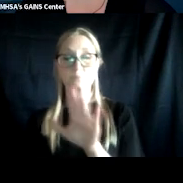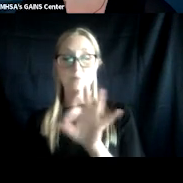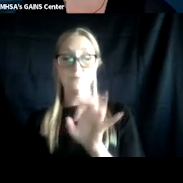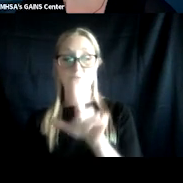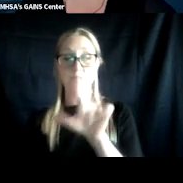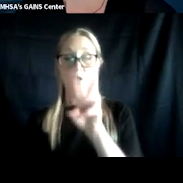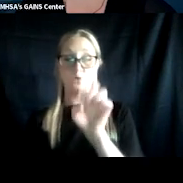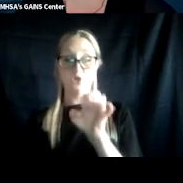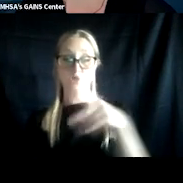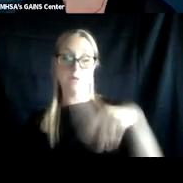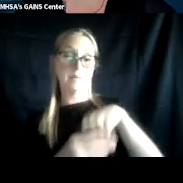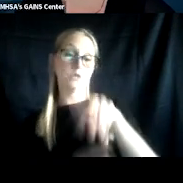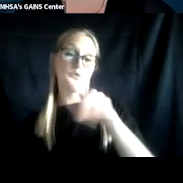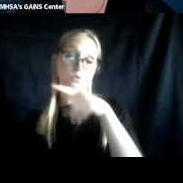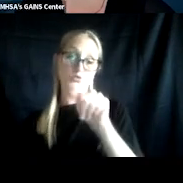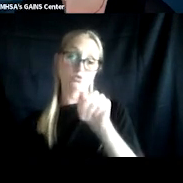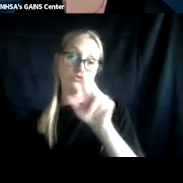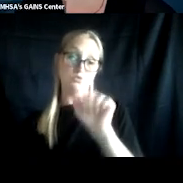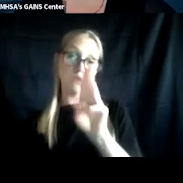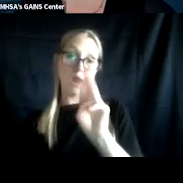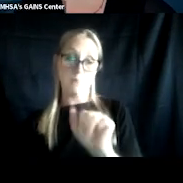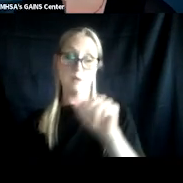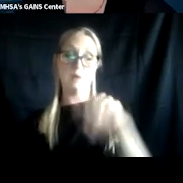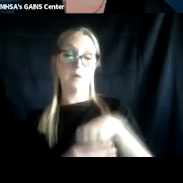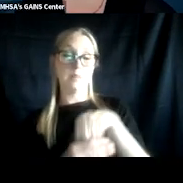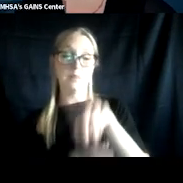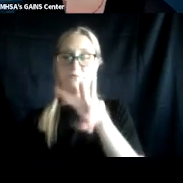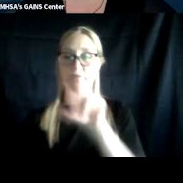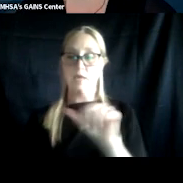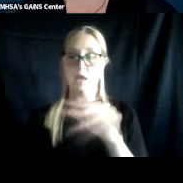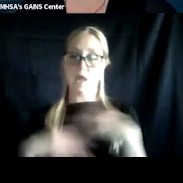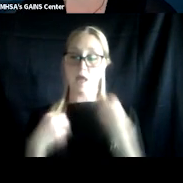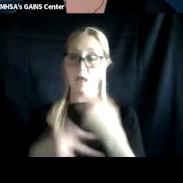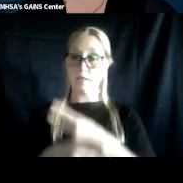at the VA Palo Alto Healthcare System, and then working as a CLinical Psychologist